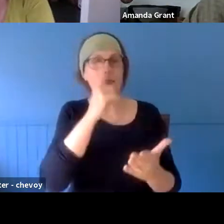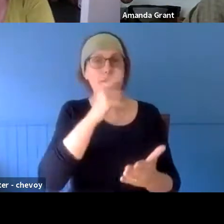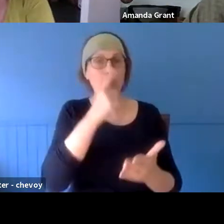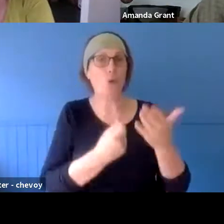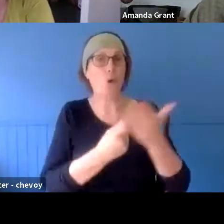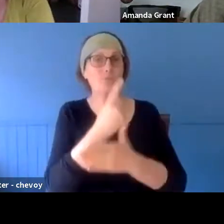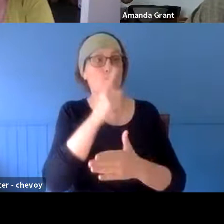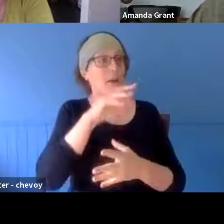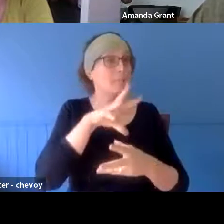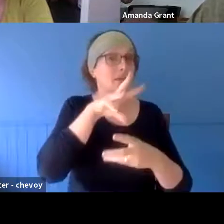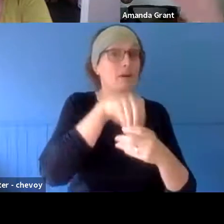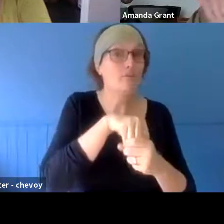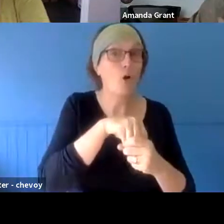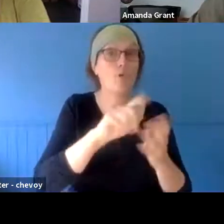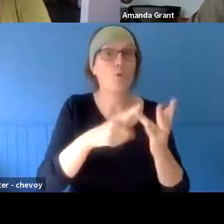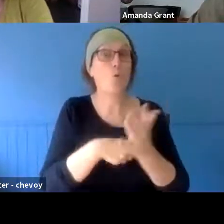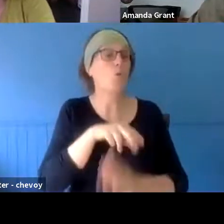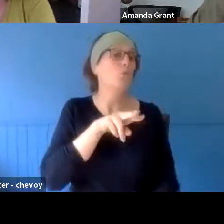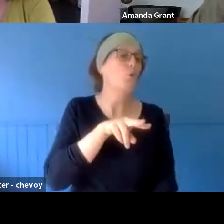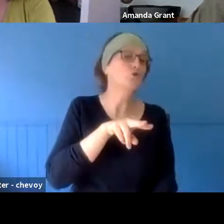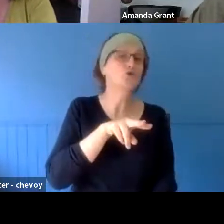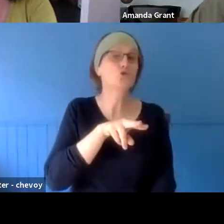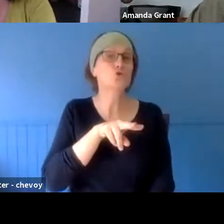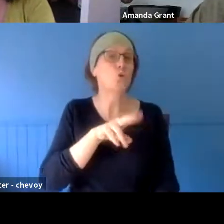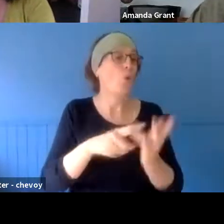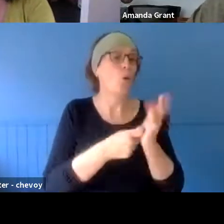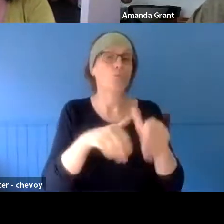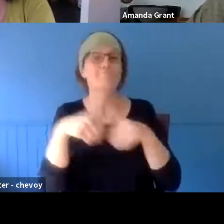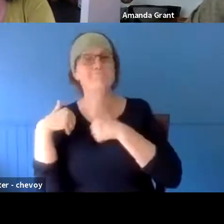not be part of it or to talk about it to somebody else who's